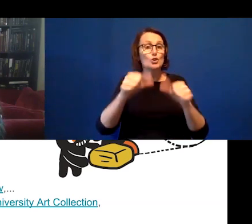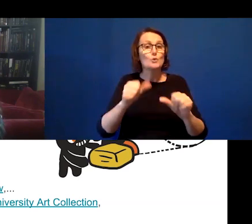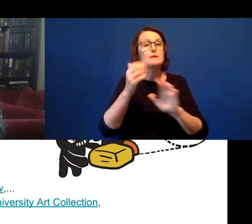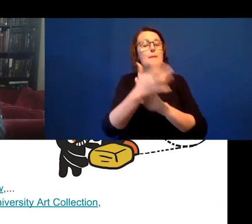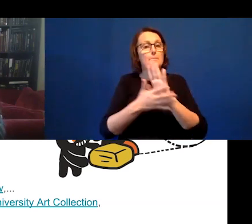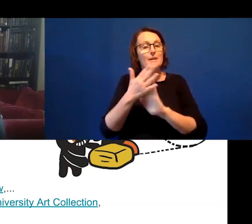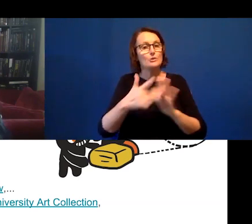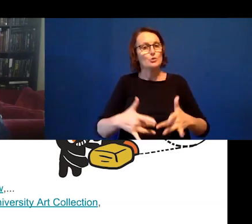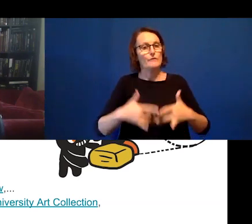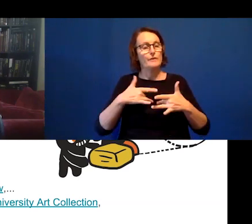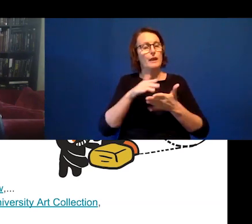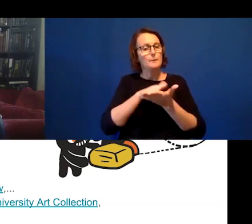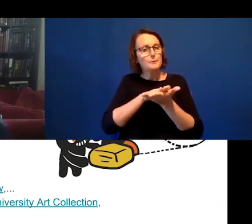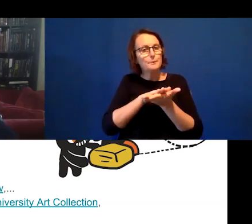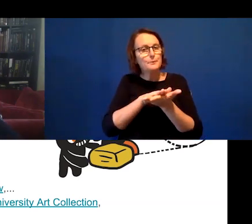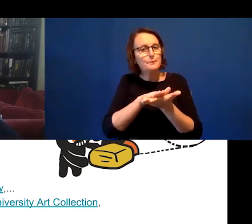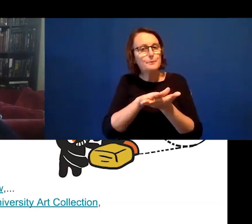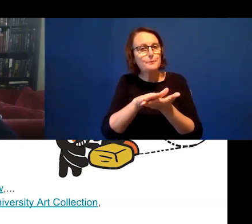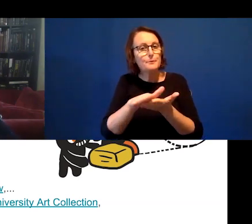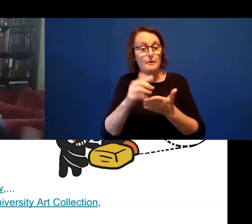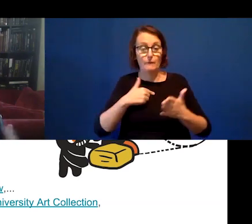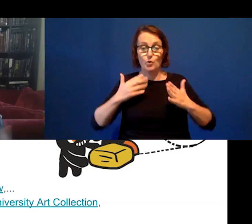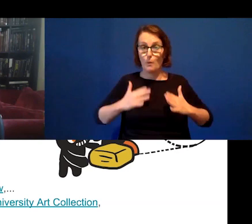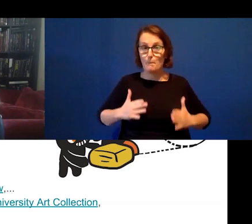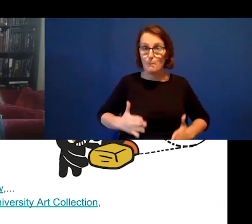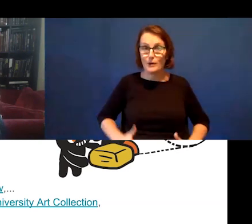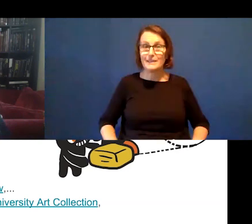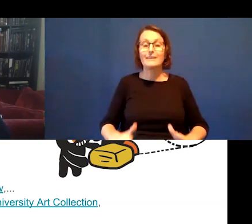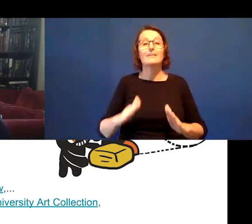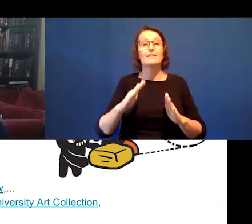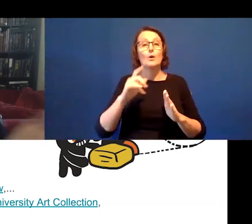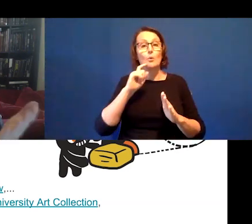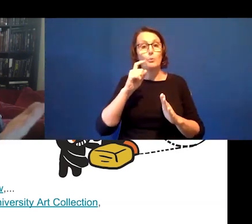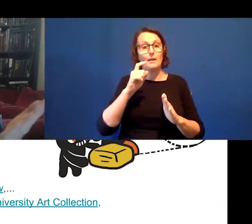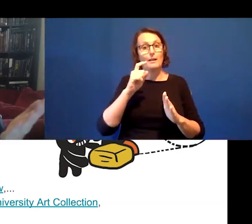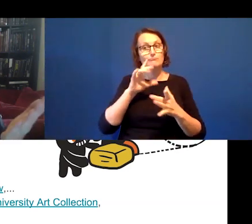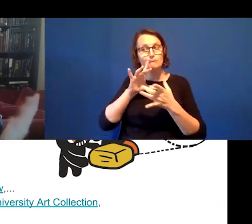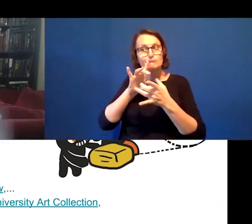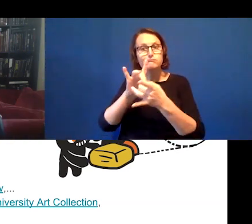smoothness of your body, moving in concert with society. There is a